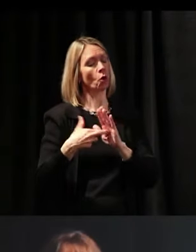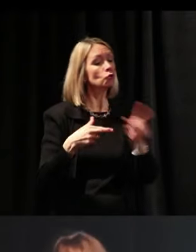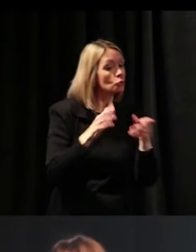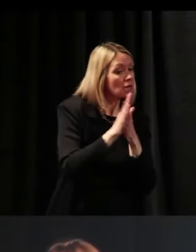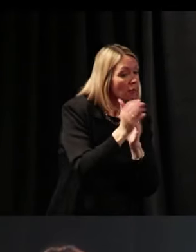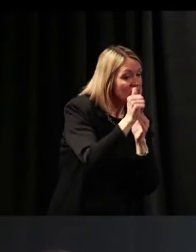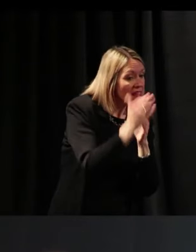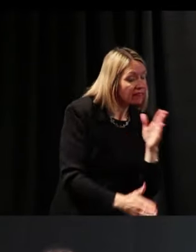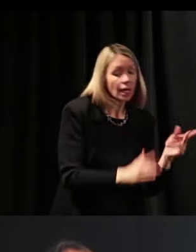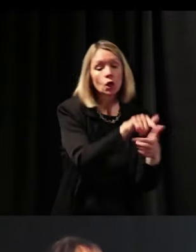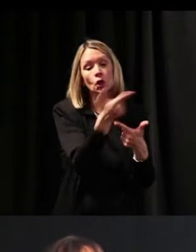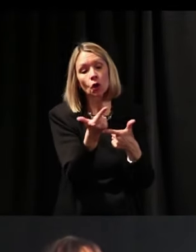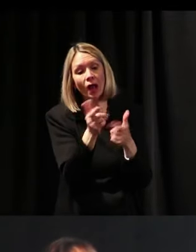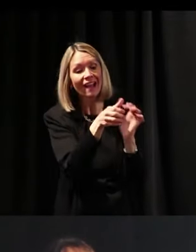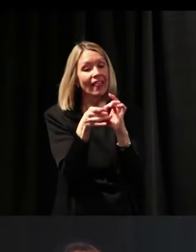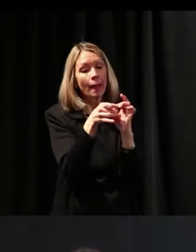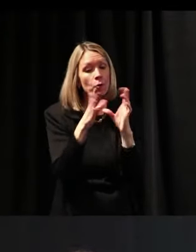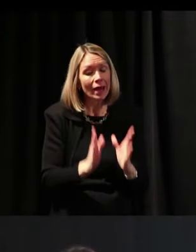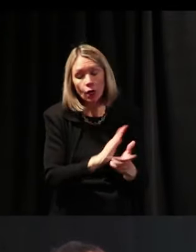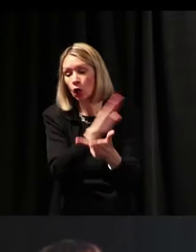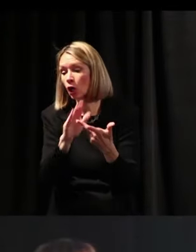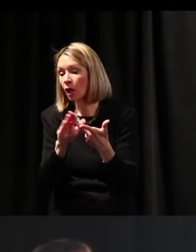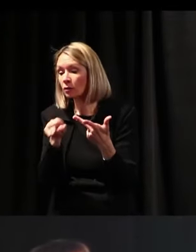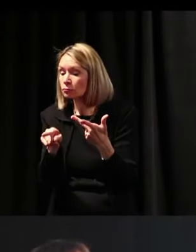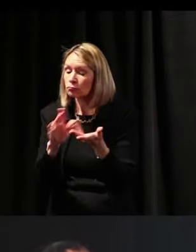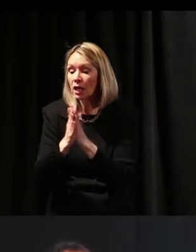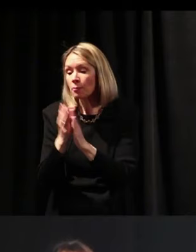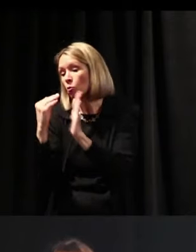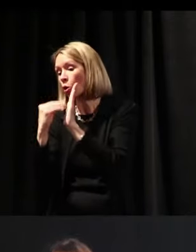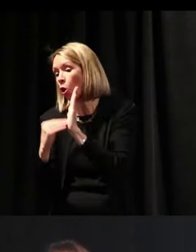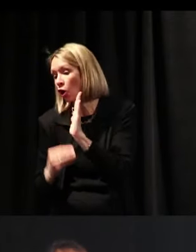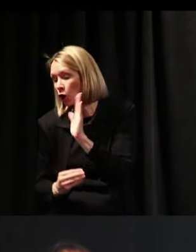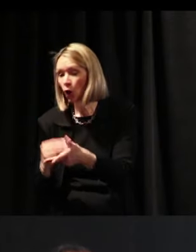You can be the facilitator, you can be a collaborator, you can be the recorder,